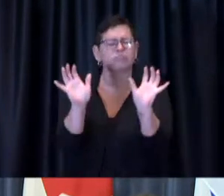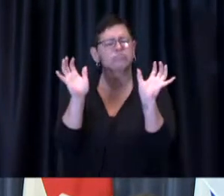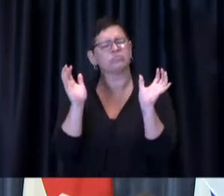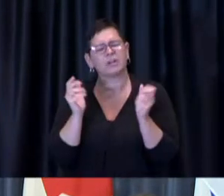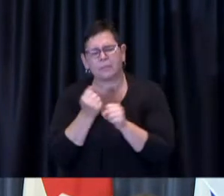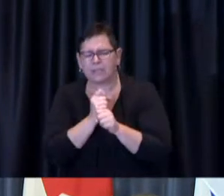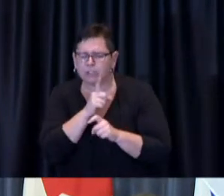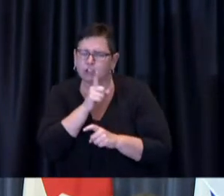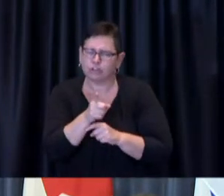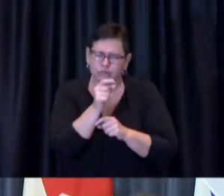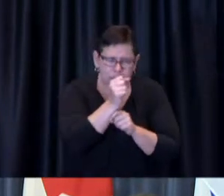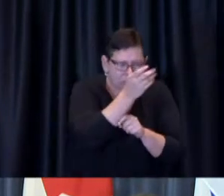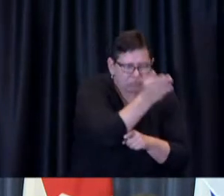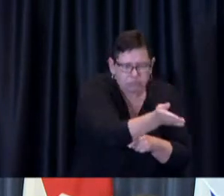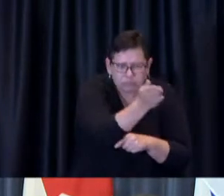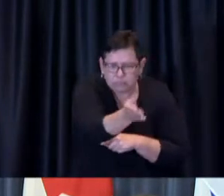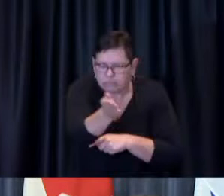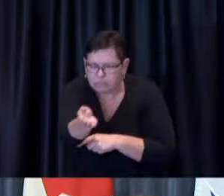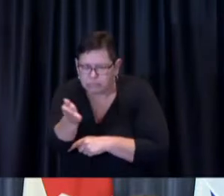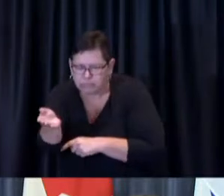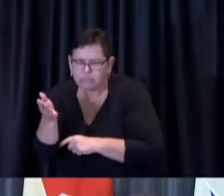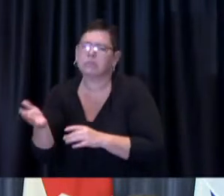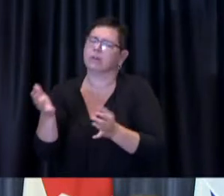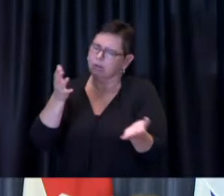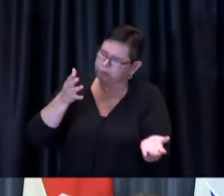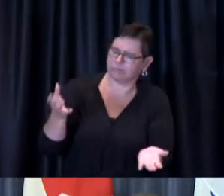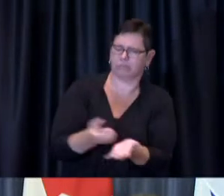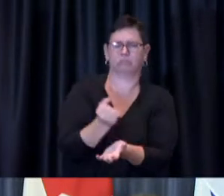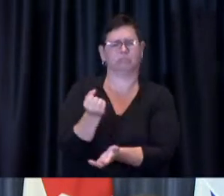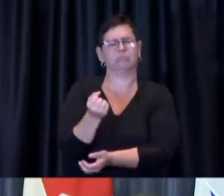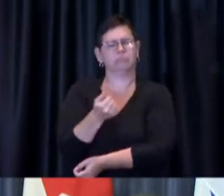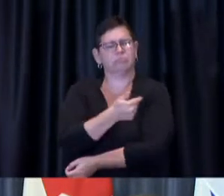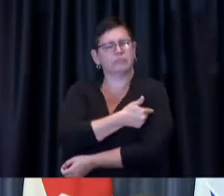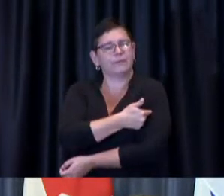receiving their first and second dose of vaccine as very soon as possible.